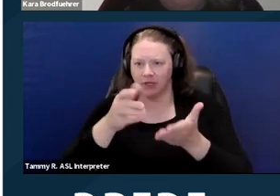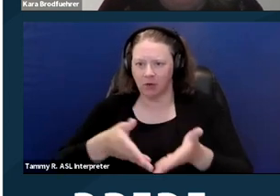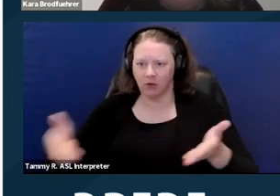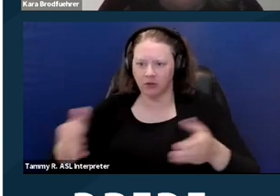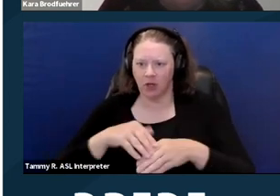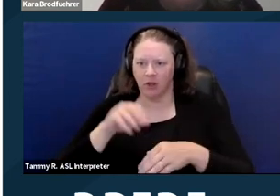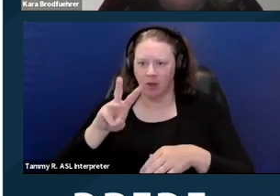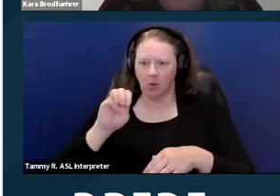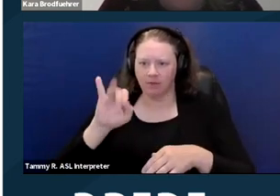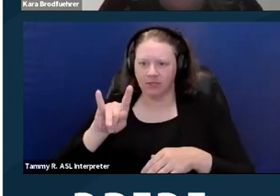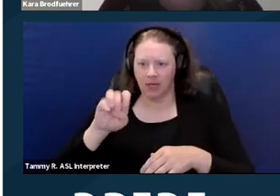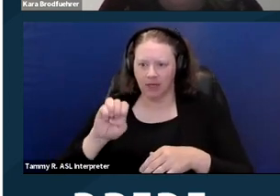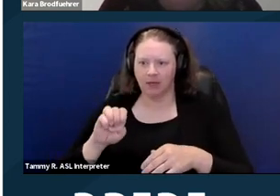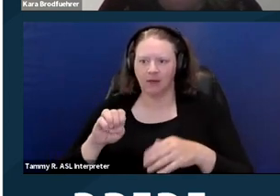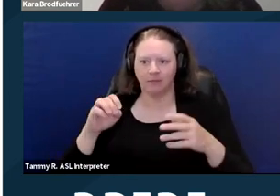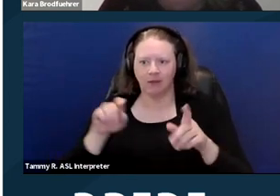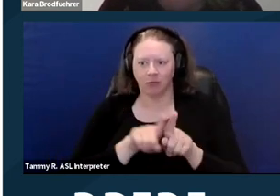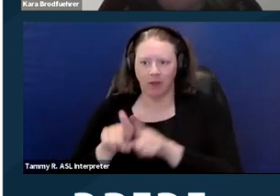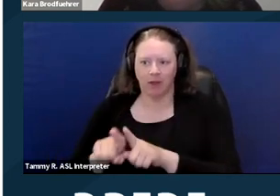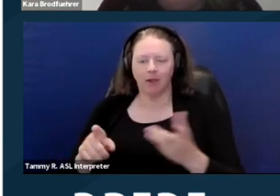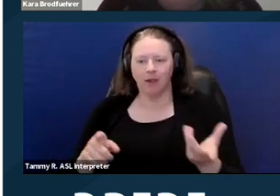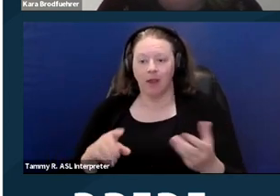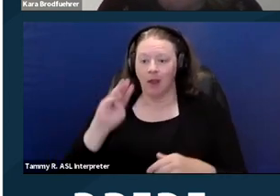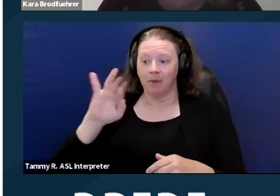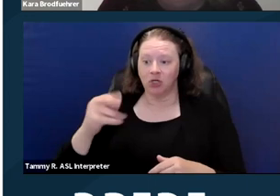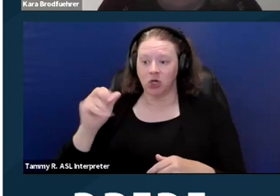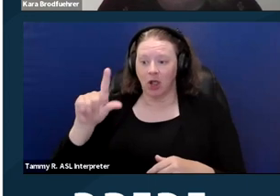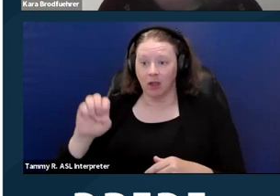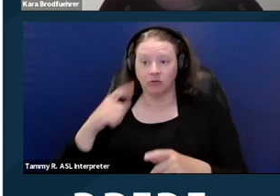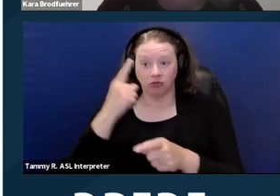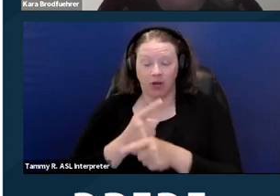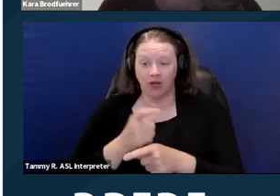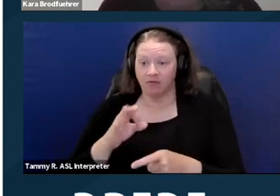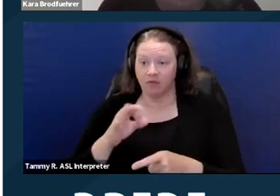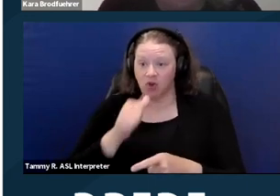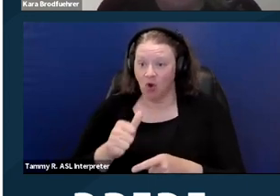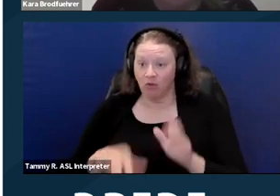And Michelle is right. You know, if we don't find cause you can still go forward on that case.